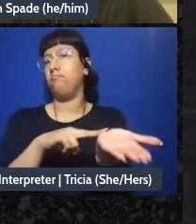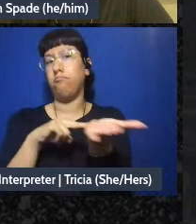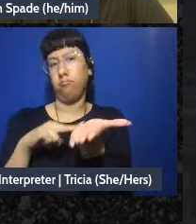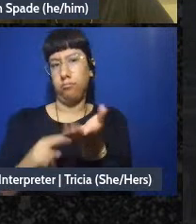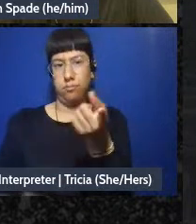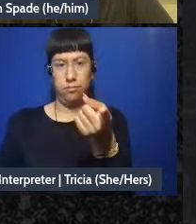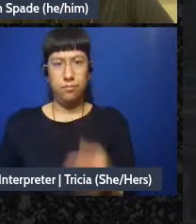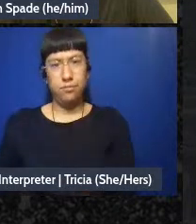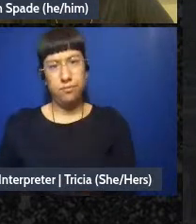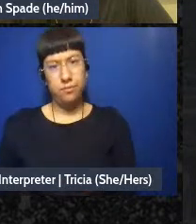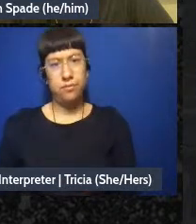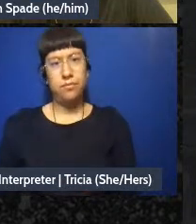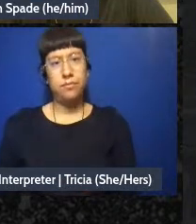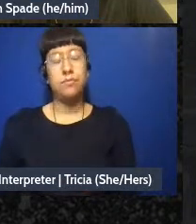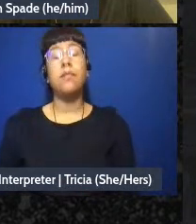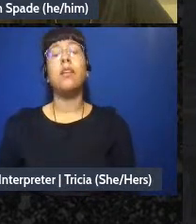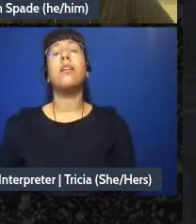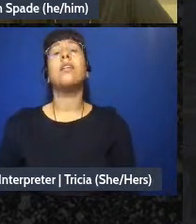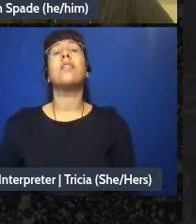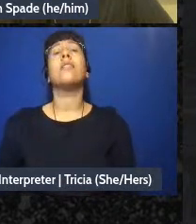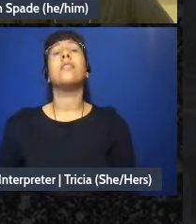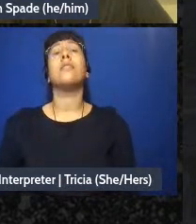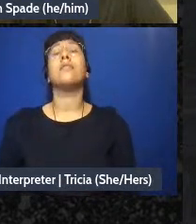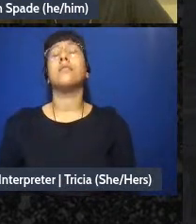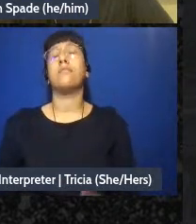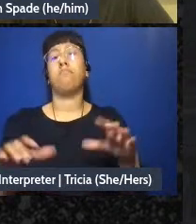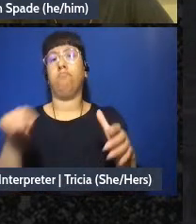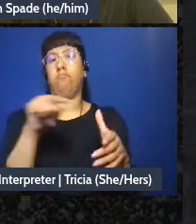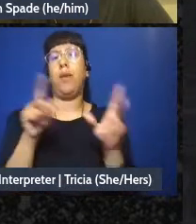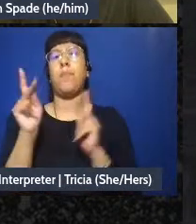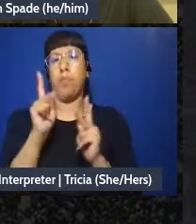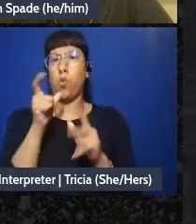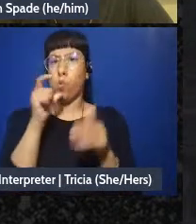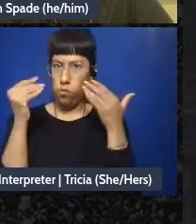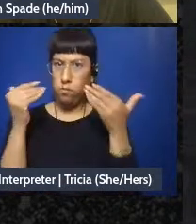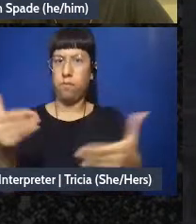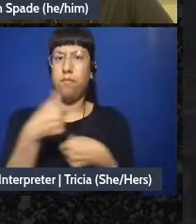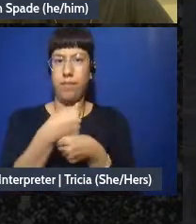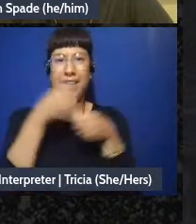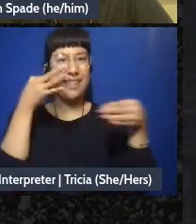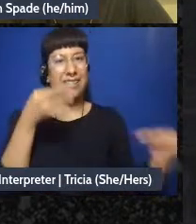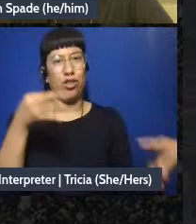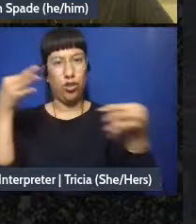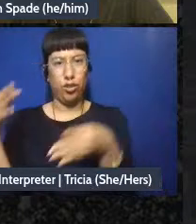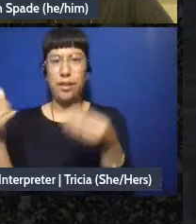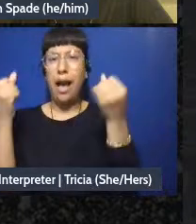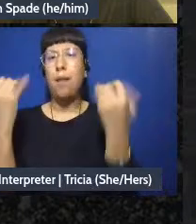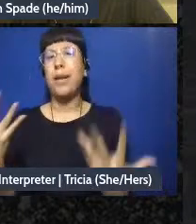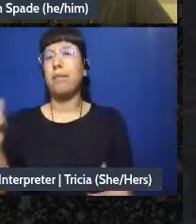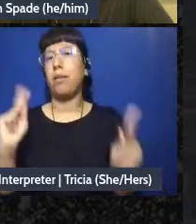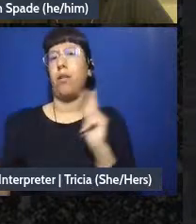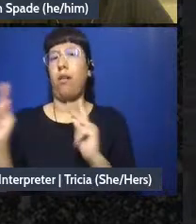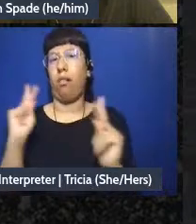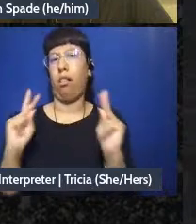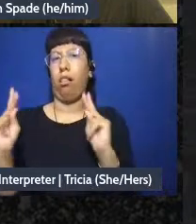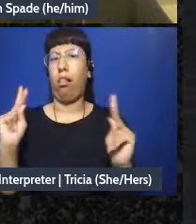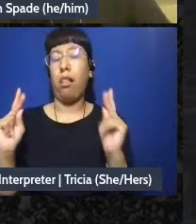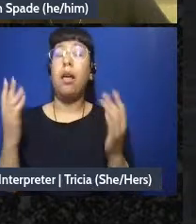How many people are in doing active decision making in your group right now about important decisions? This might be less than the total number